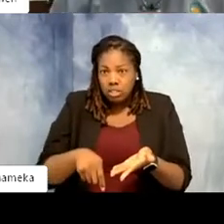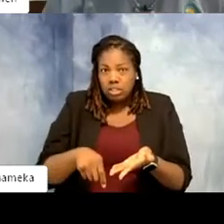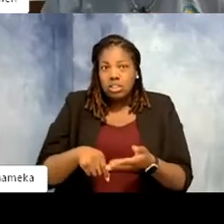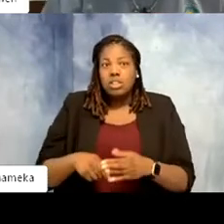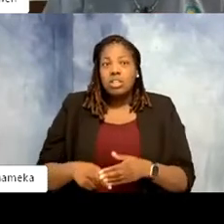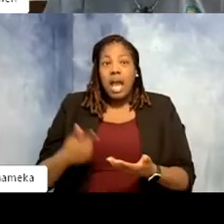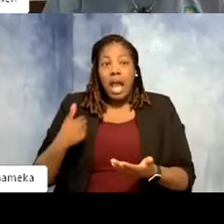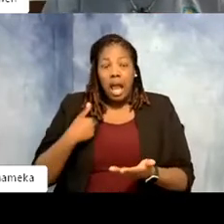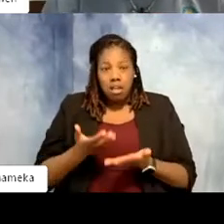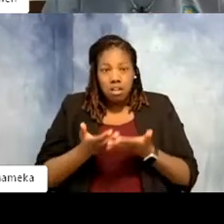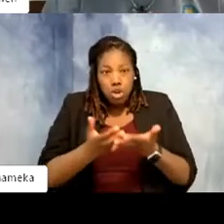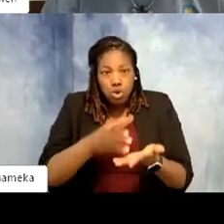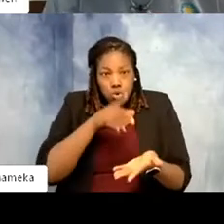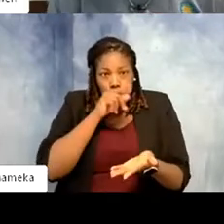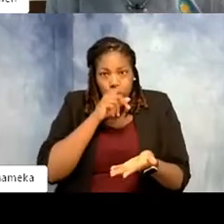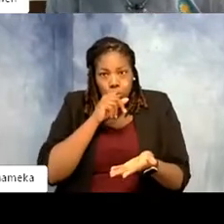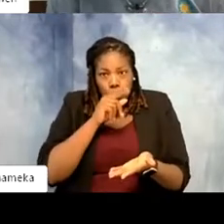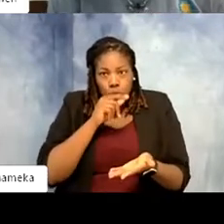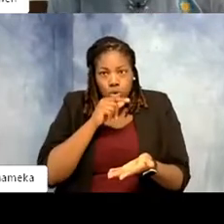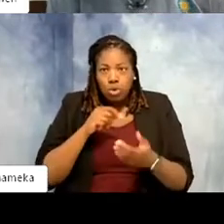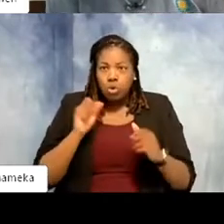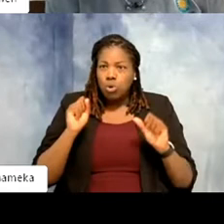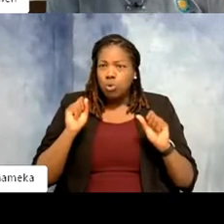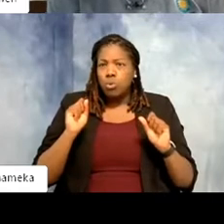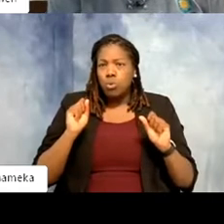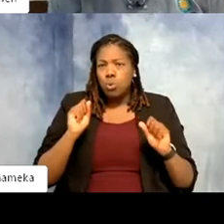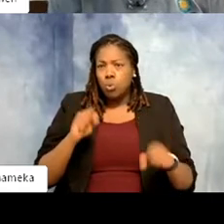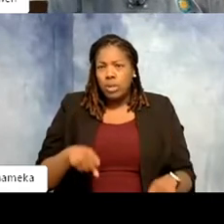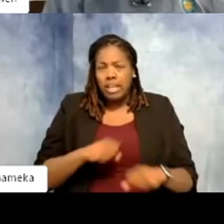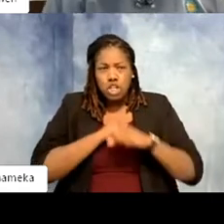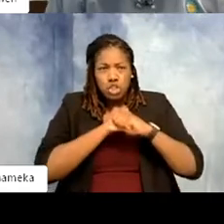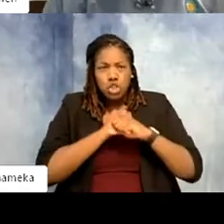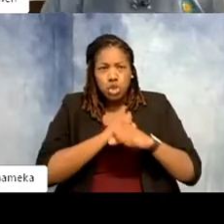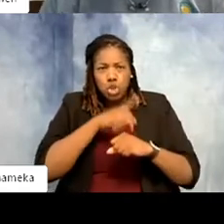bird, assisting because we probably can hold and secure the birds better than some other people.